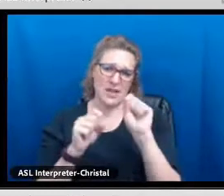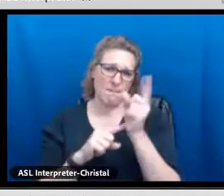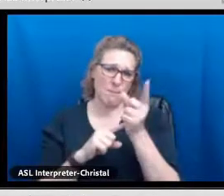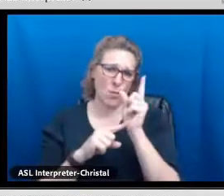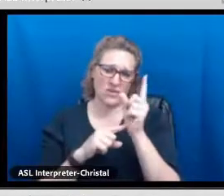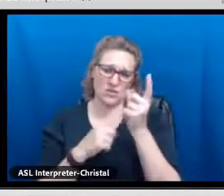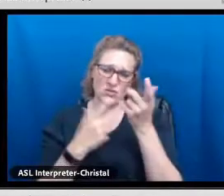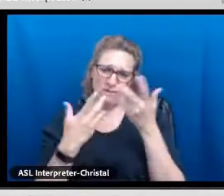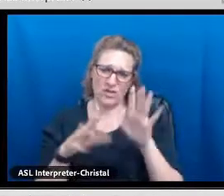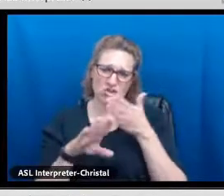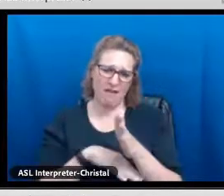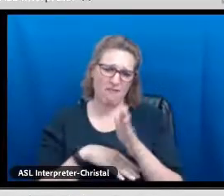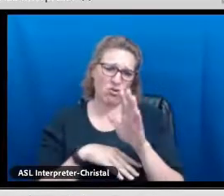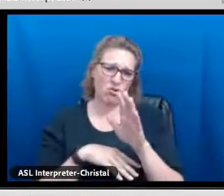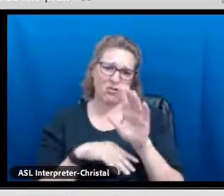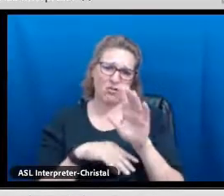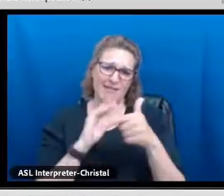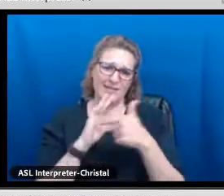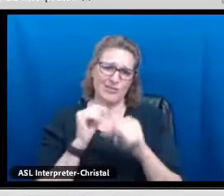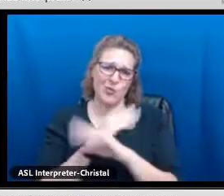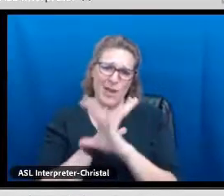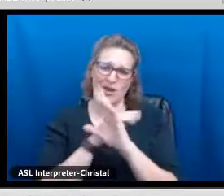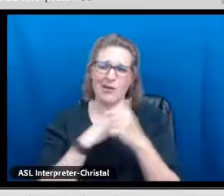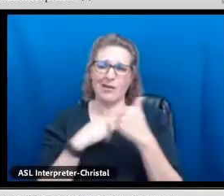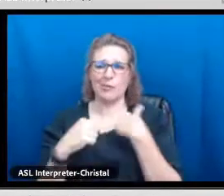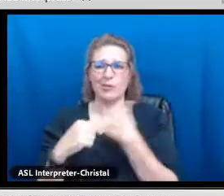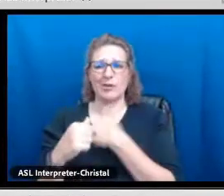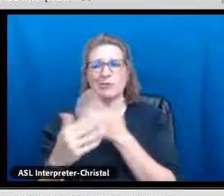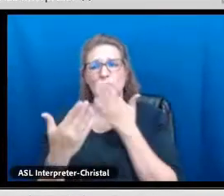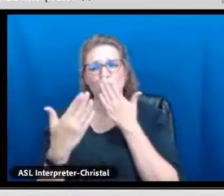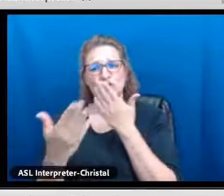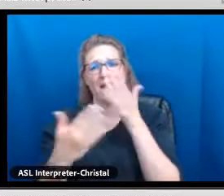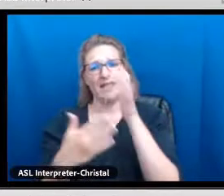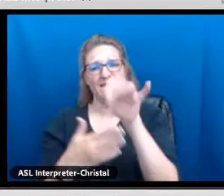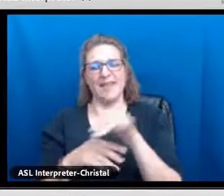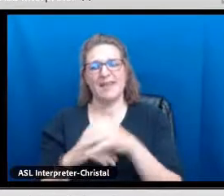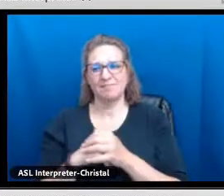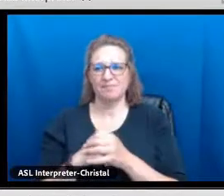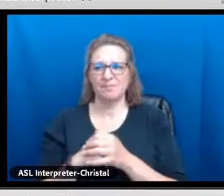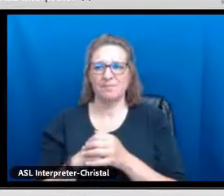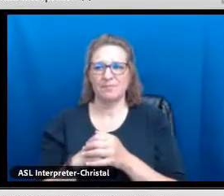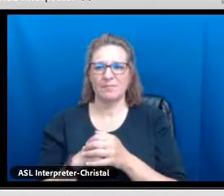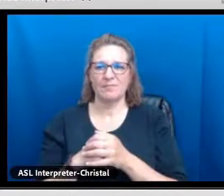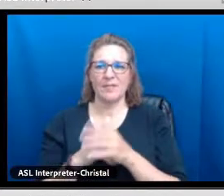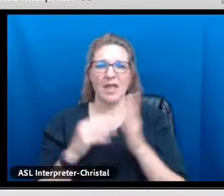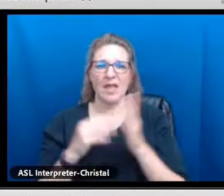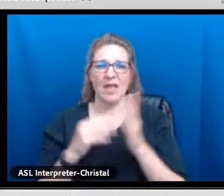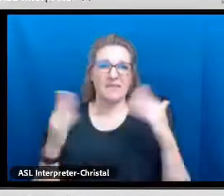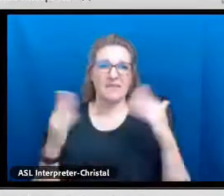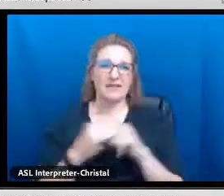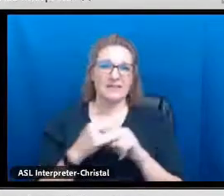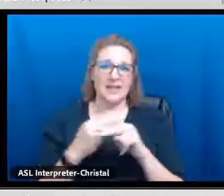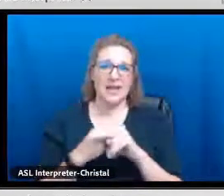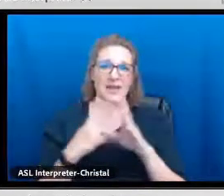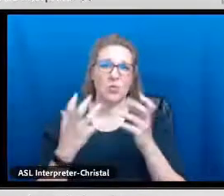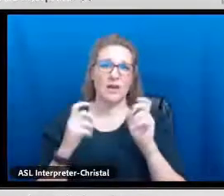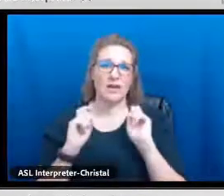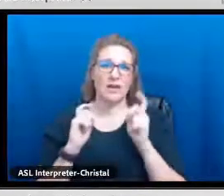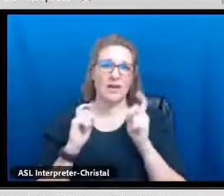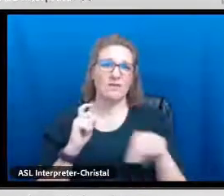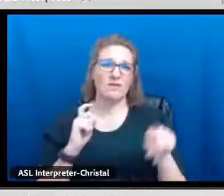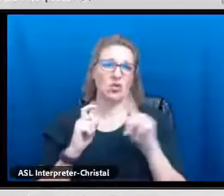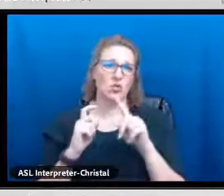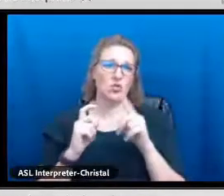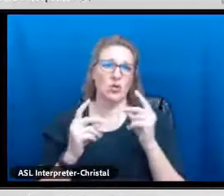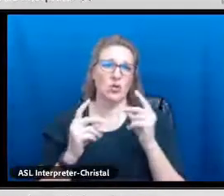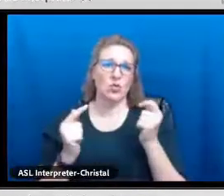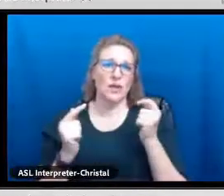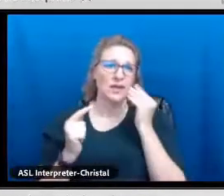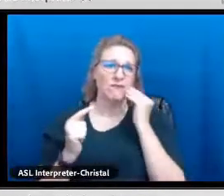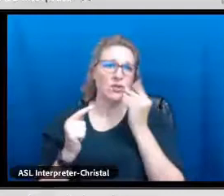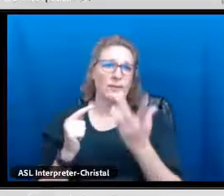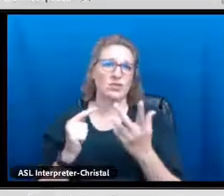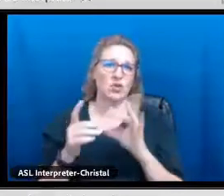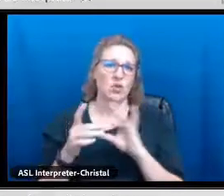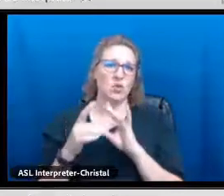So if everybody could just take a moment to complete it after this webinar we would really